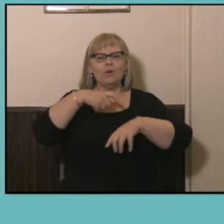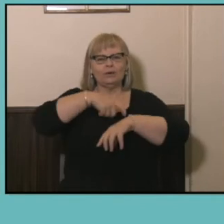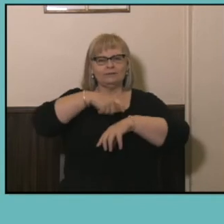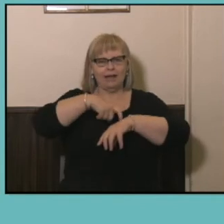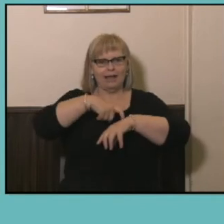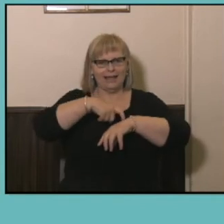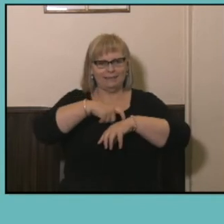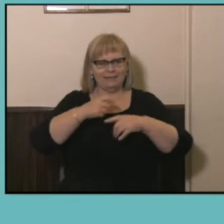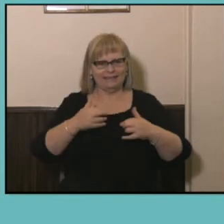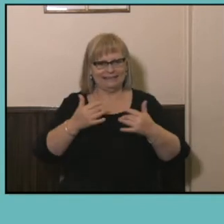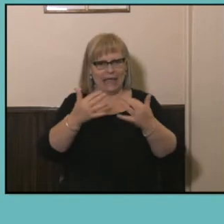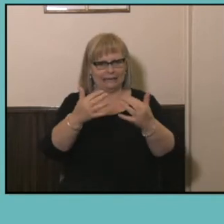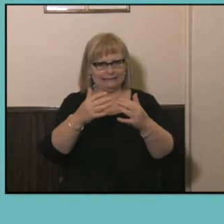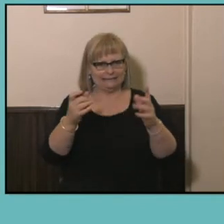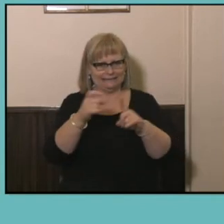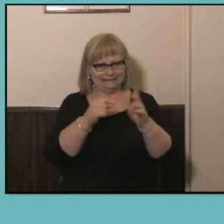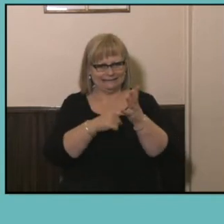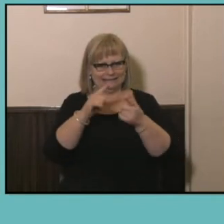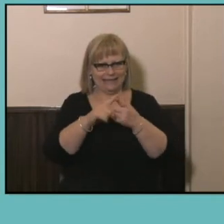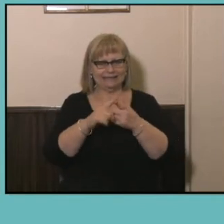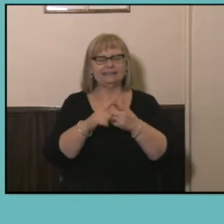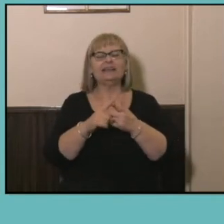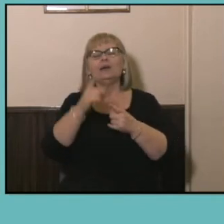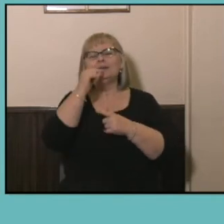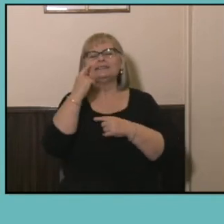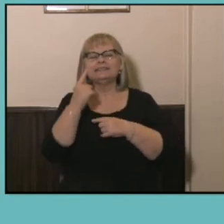worked. So following on from the previous graphs we can see the effects of